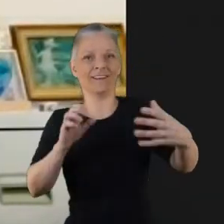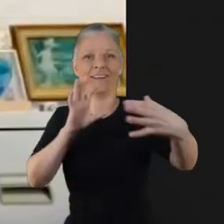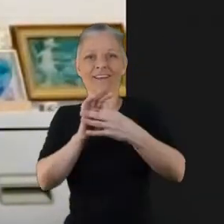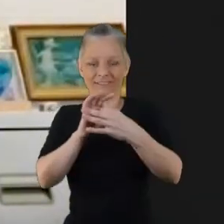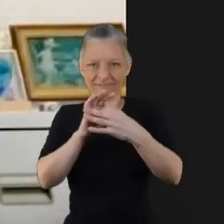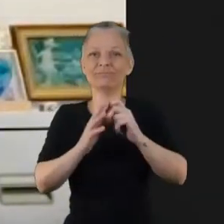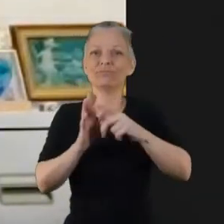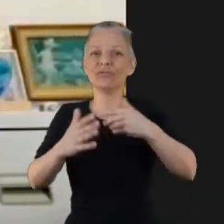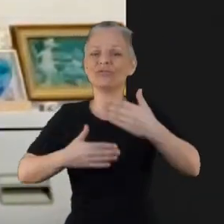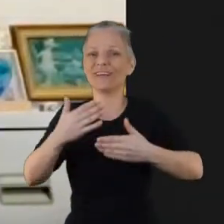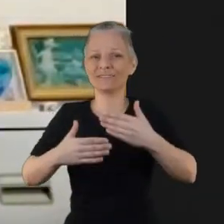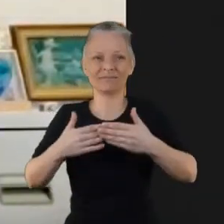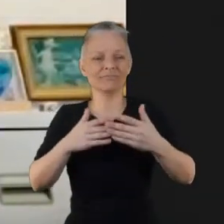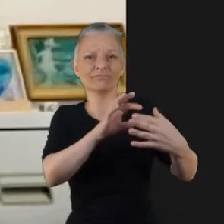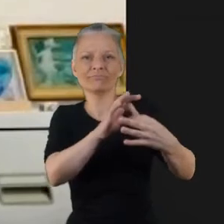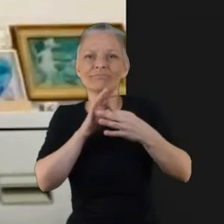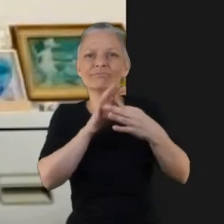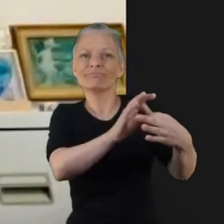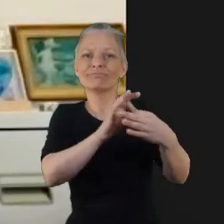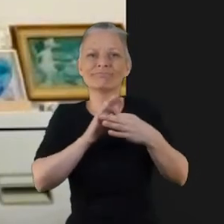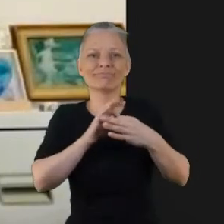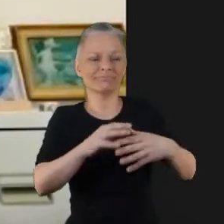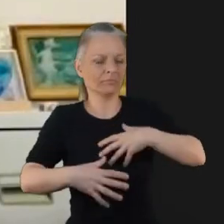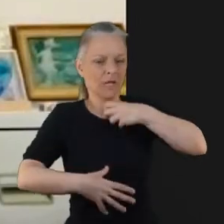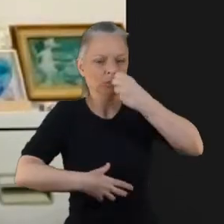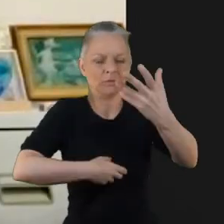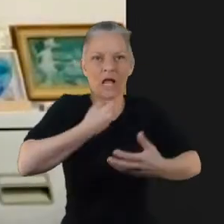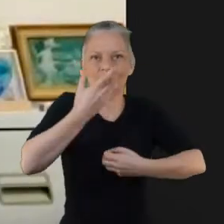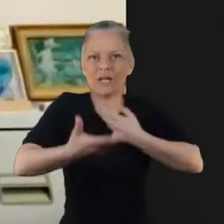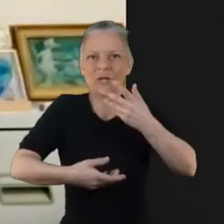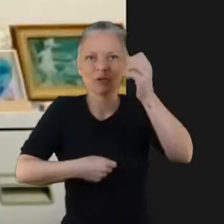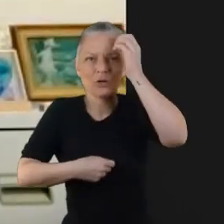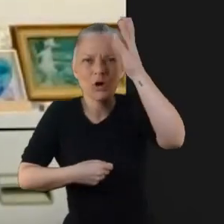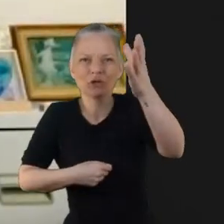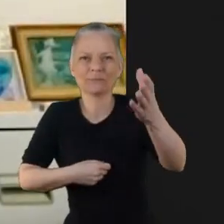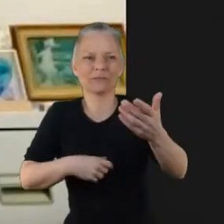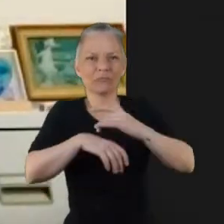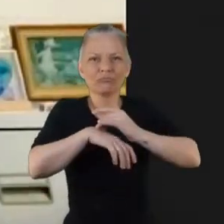It just really came over as you bringing your information, professionalism as well as this